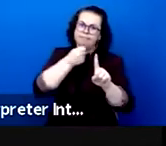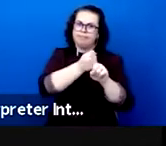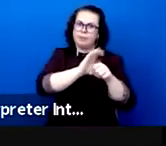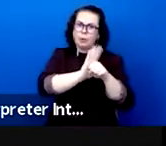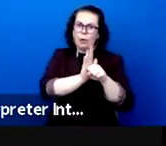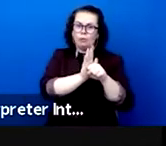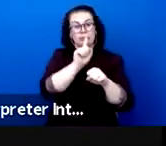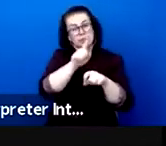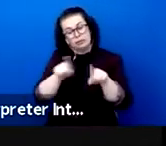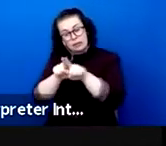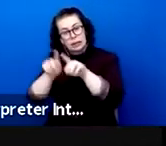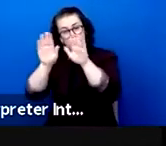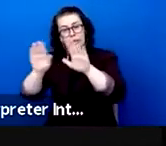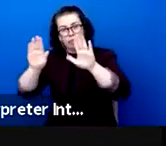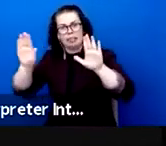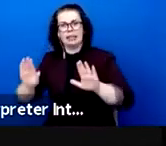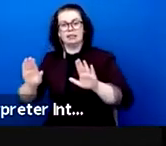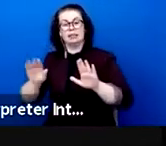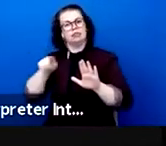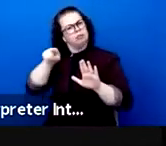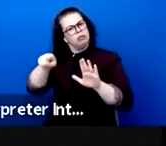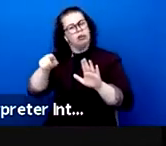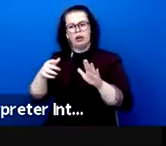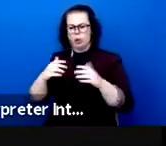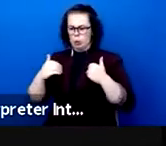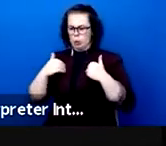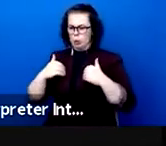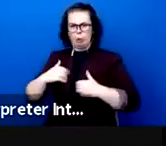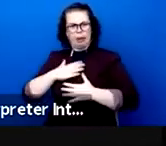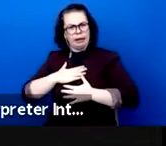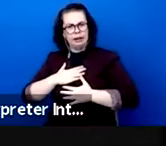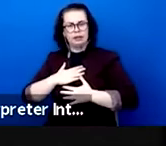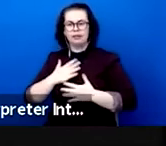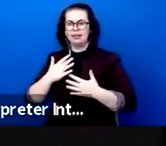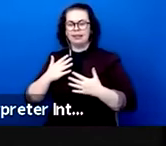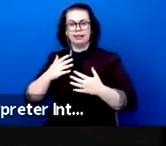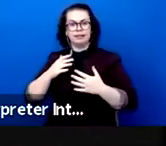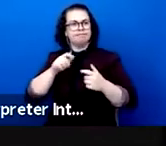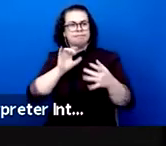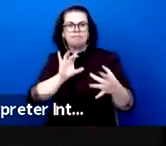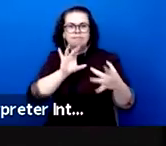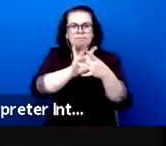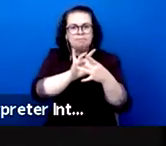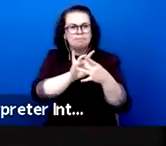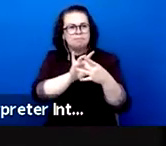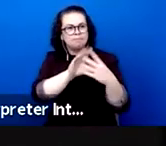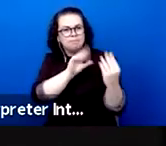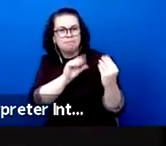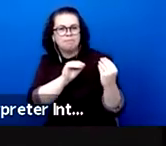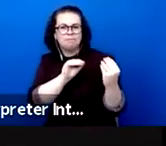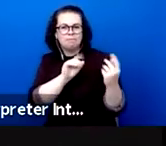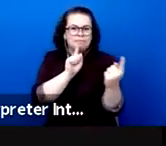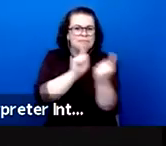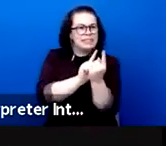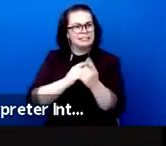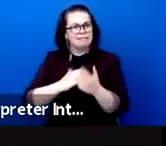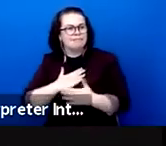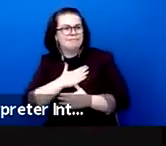is the essence of being human. The sociability that allows for exchange, empathy, intellectual